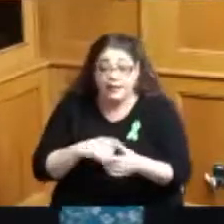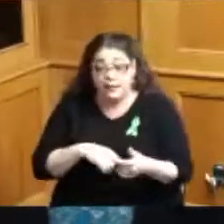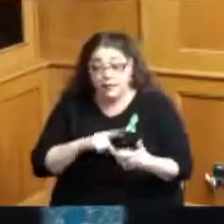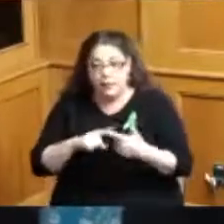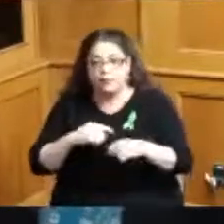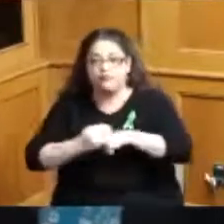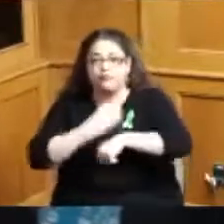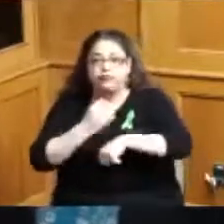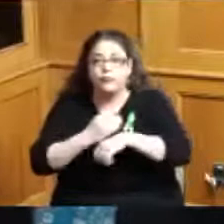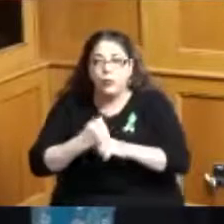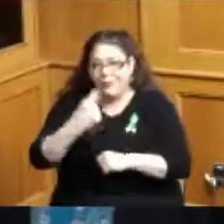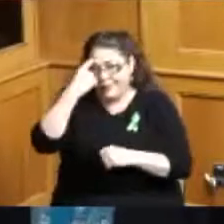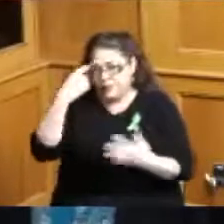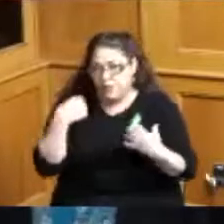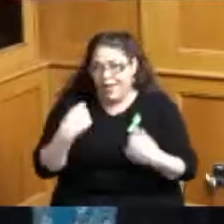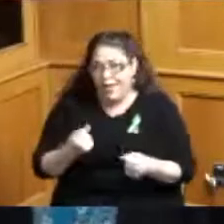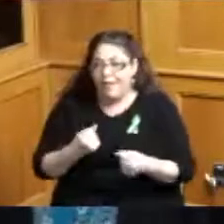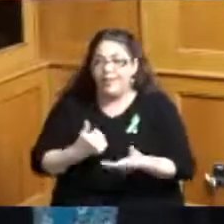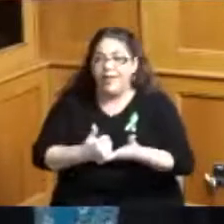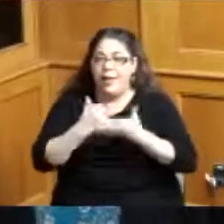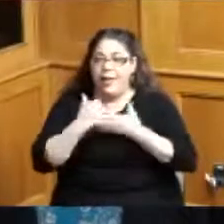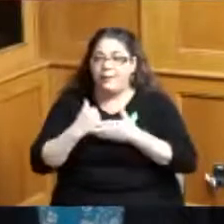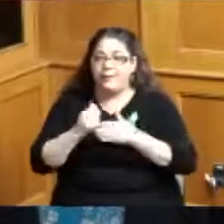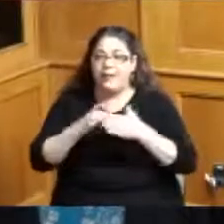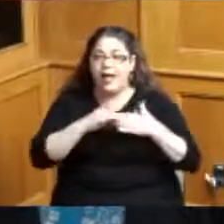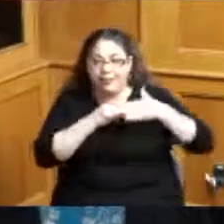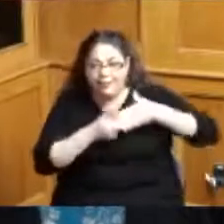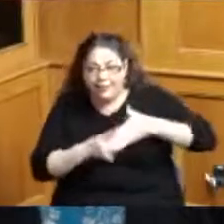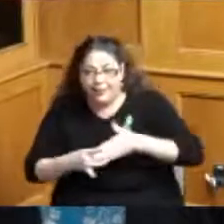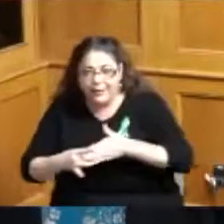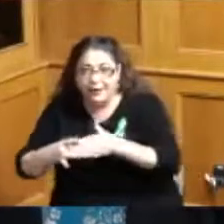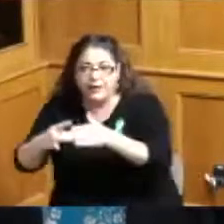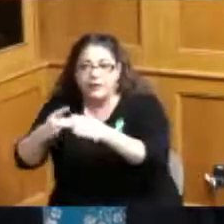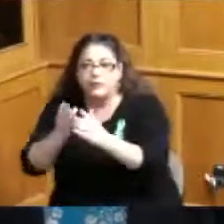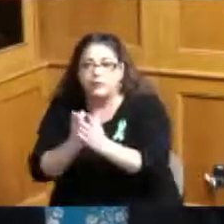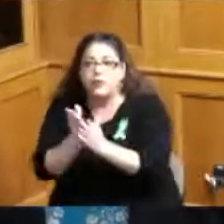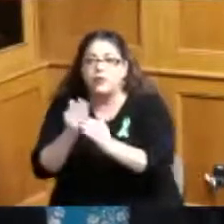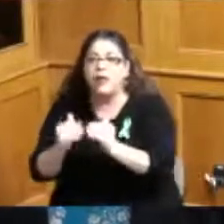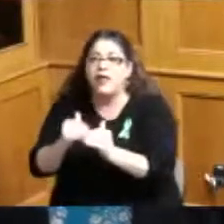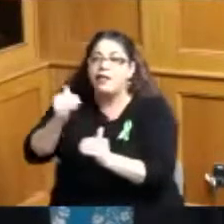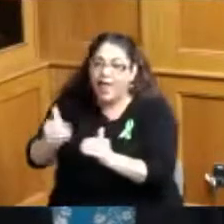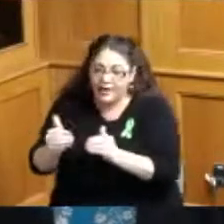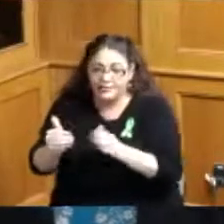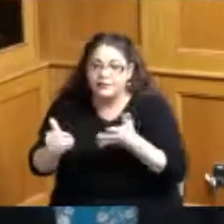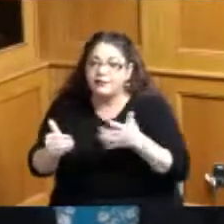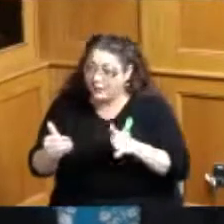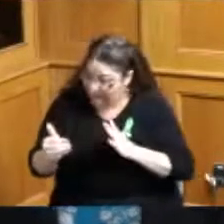with my mental health and just leading me to like the next steps